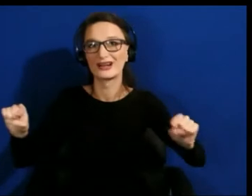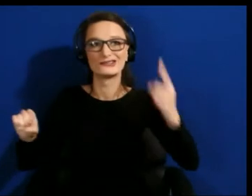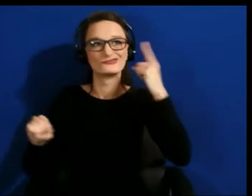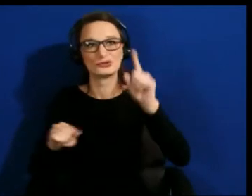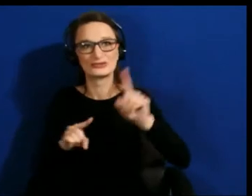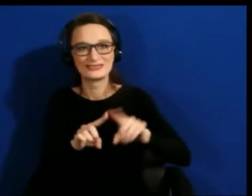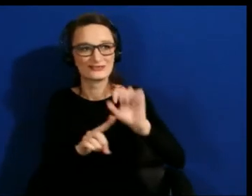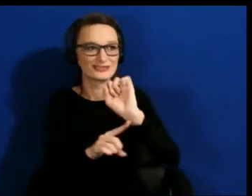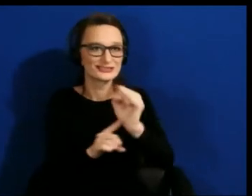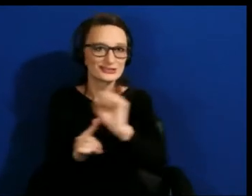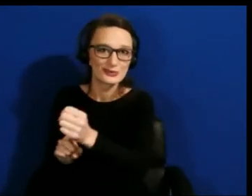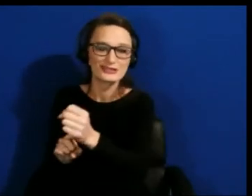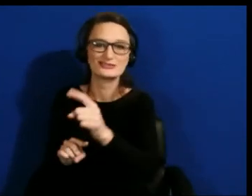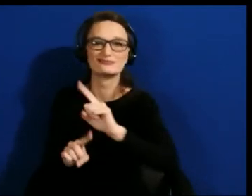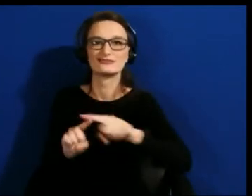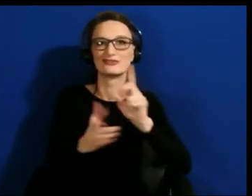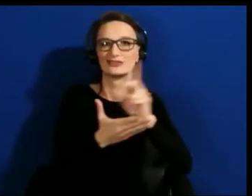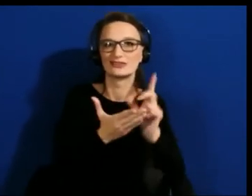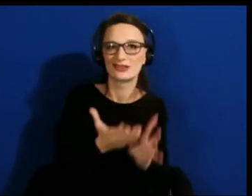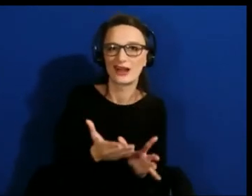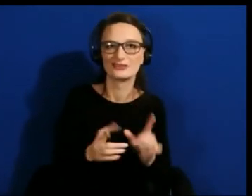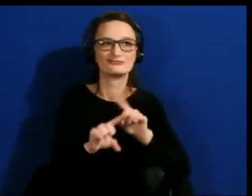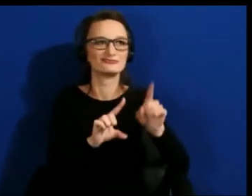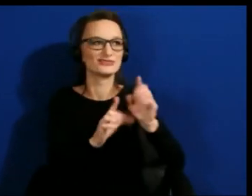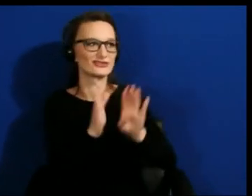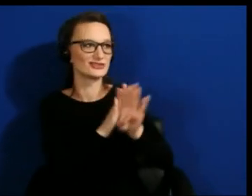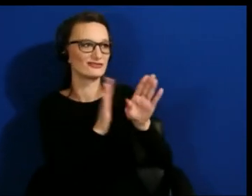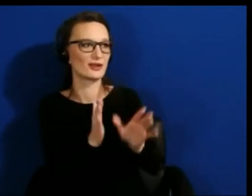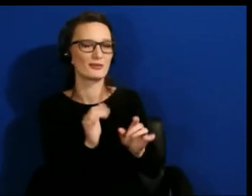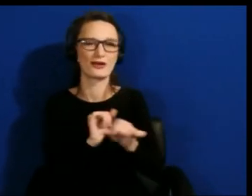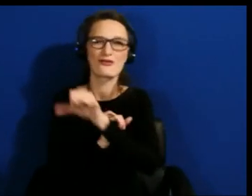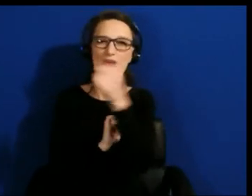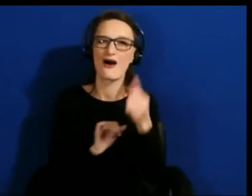The other point I think you were making there is, are the tools themselves accessible?